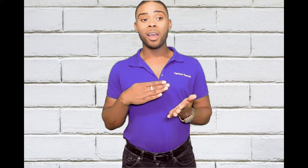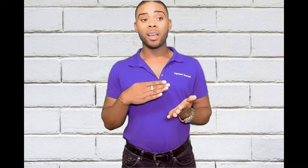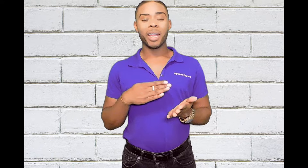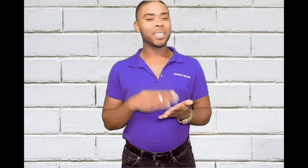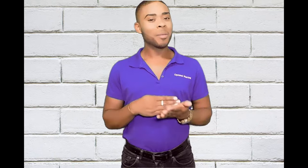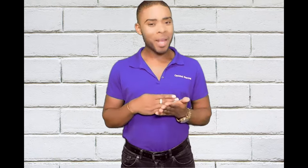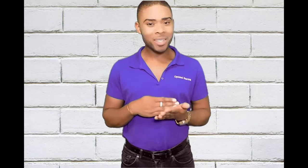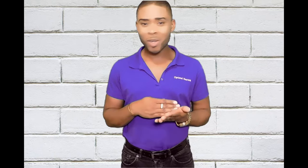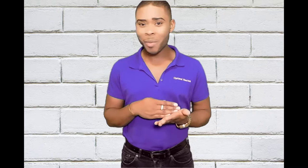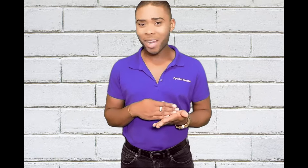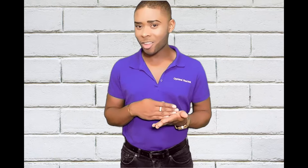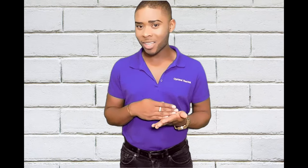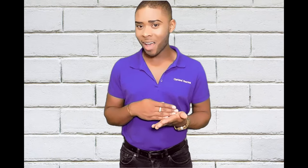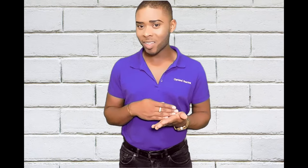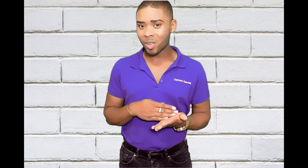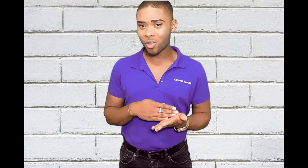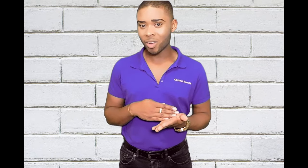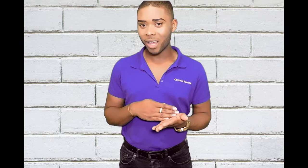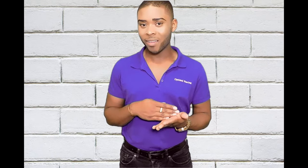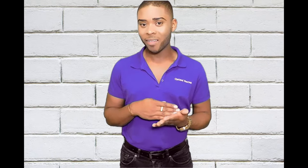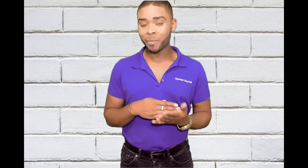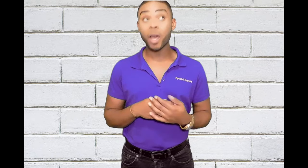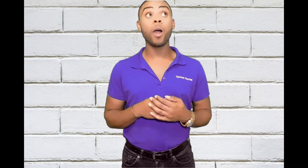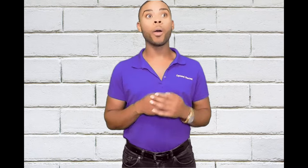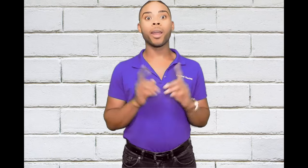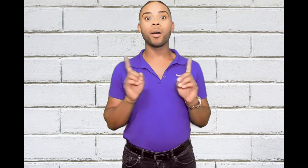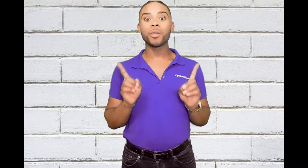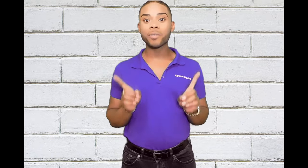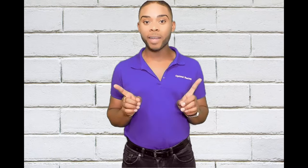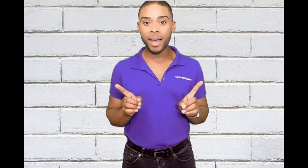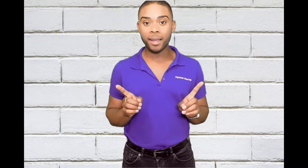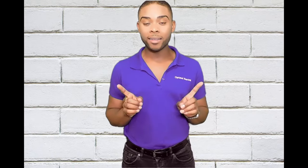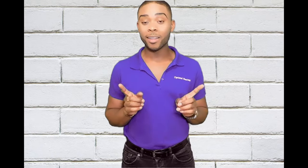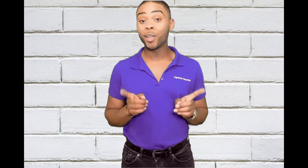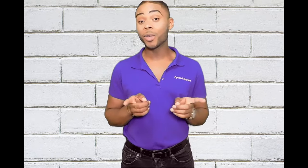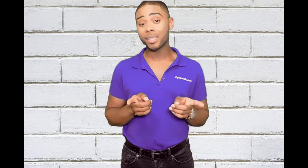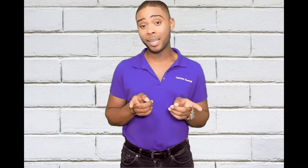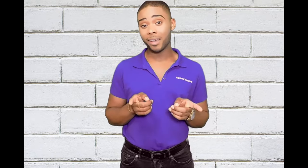He somehow still manages to have a social life. Oh and I almost forgot, Luke is Deaf